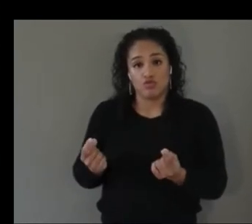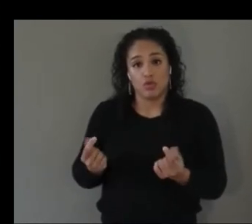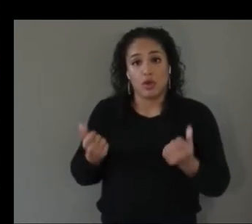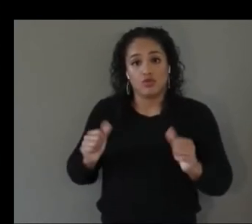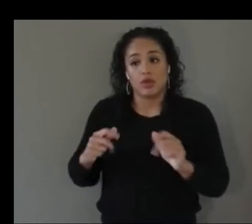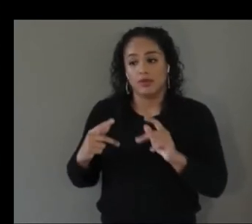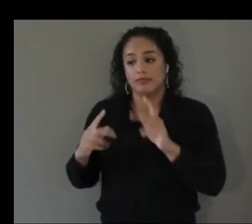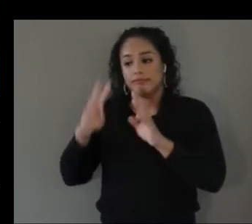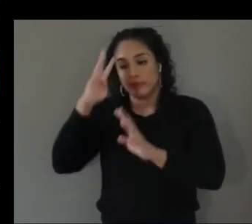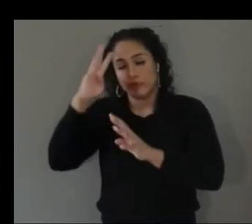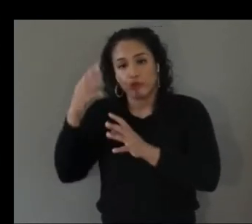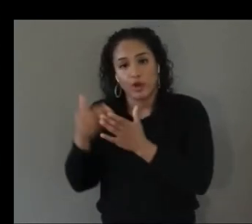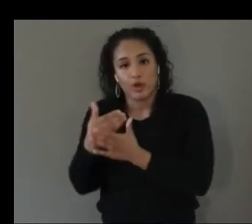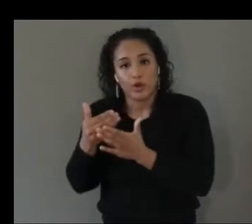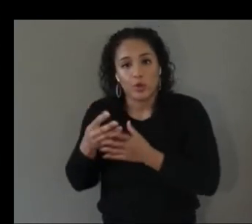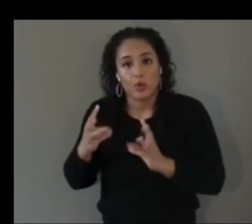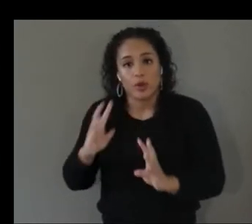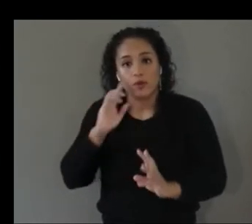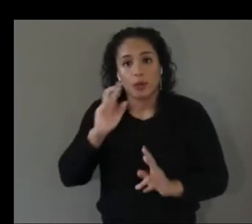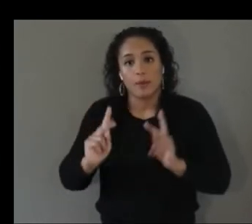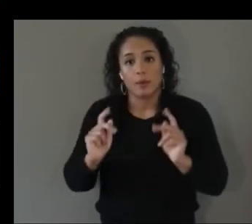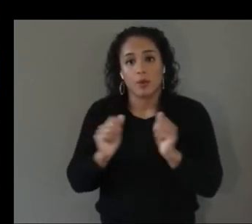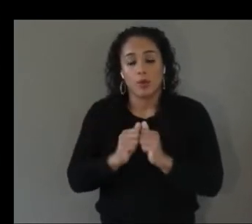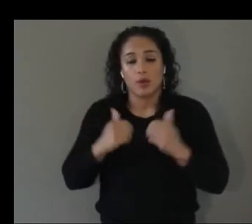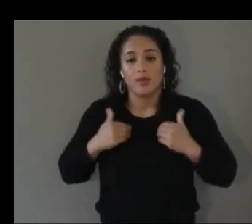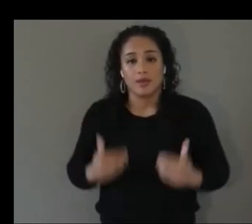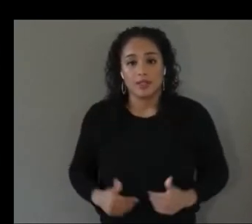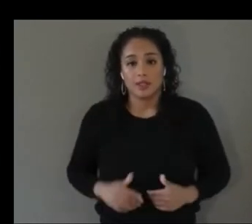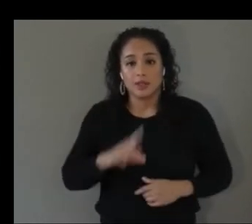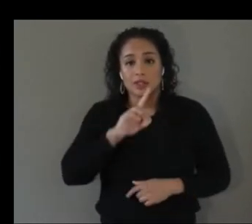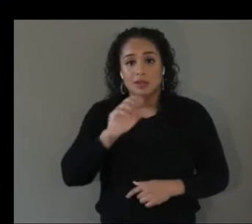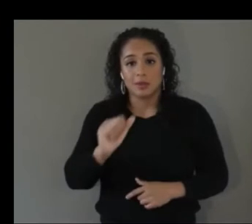with physical disabilities to have accessible interactions with the different types of computing